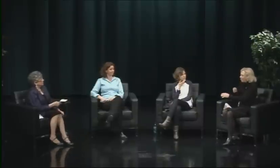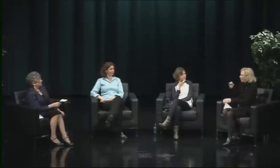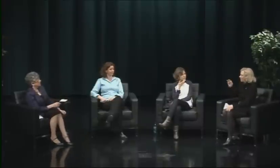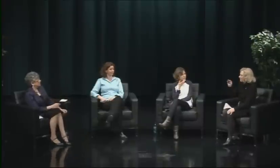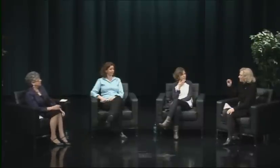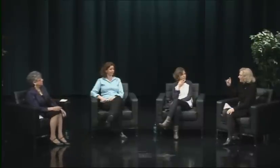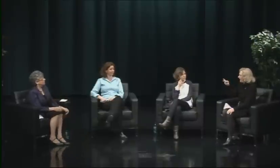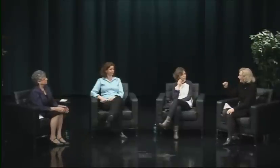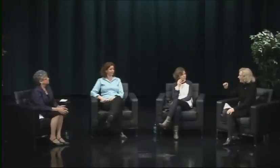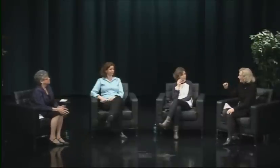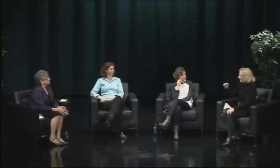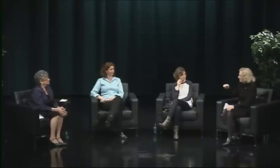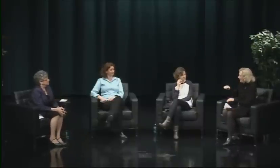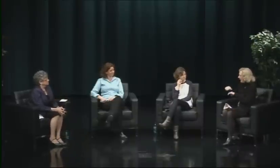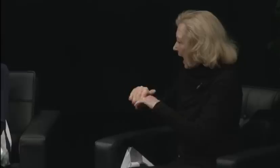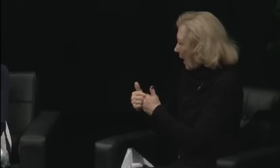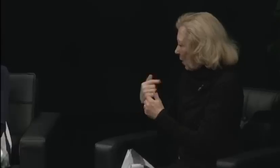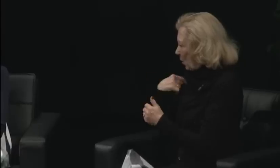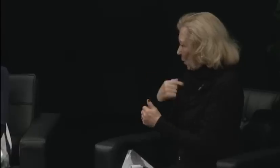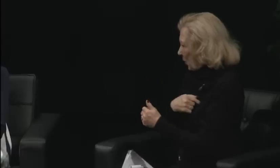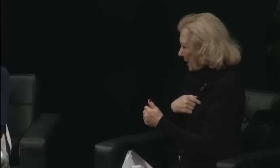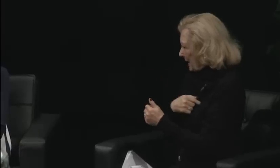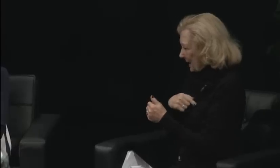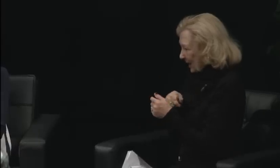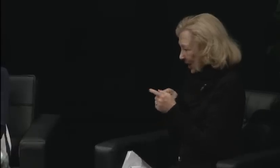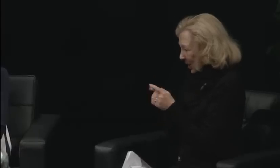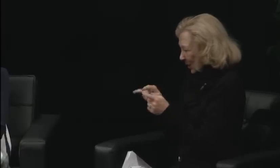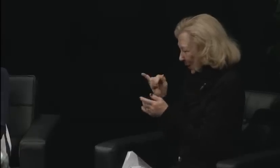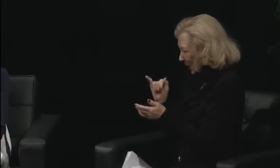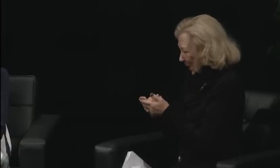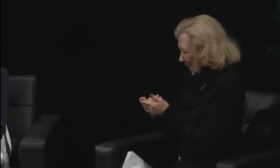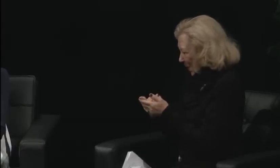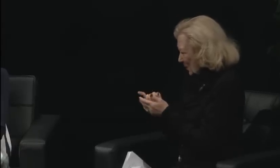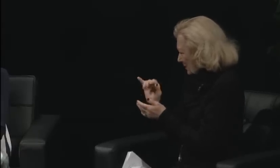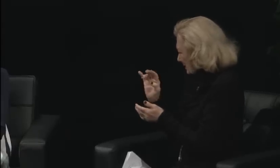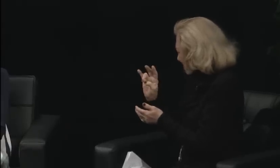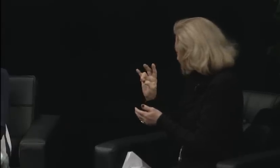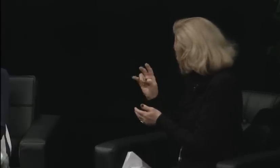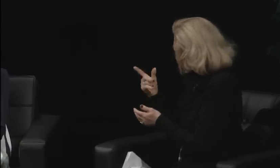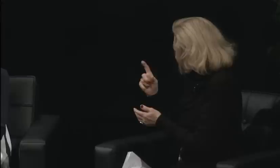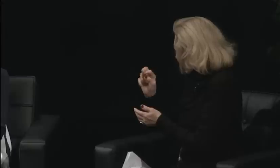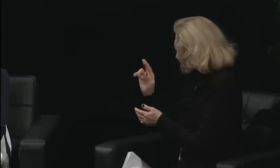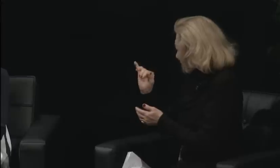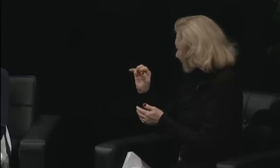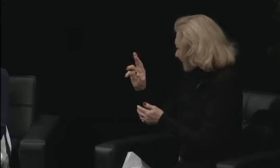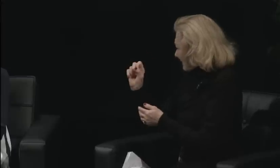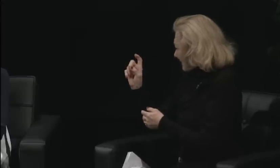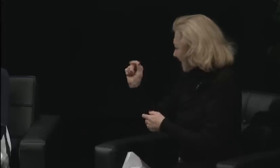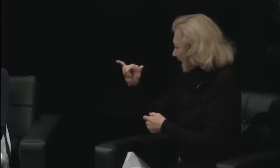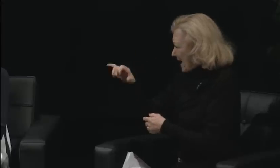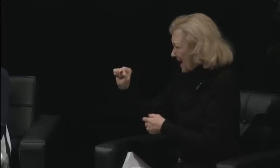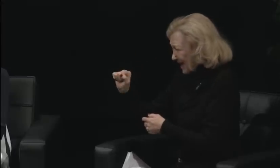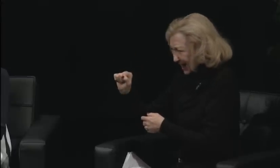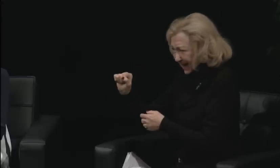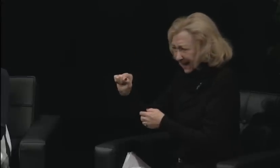And at the time that E.M.G. passed away, my father was seven years old,